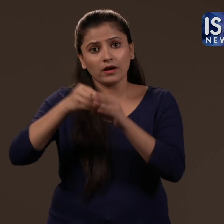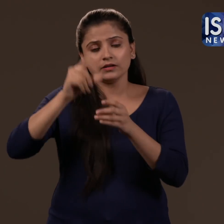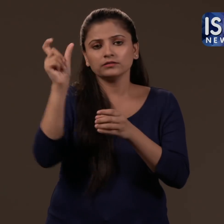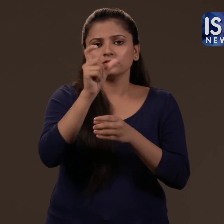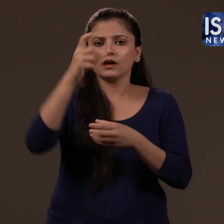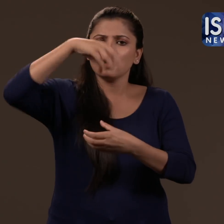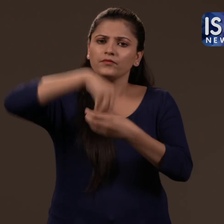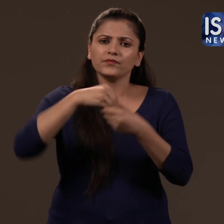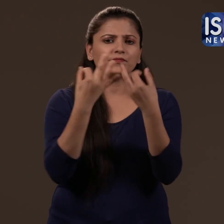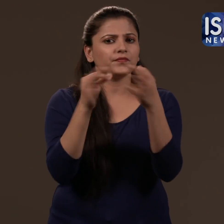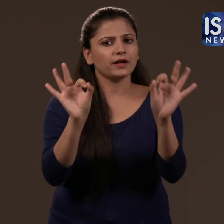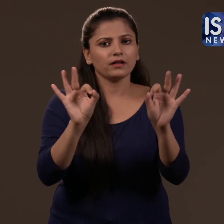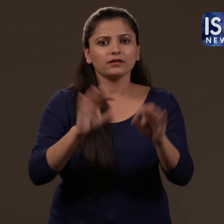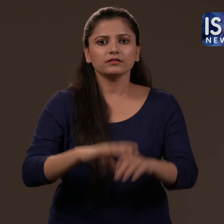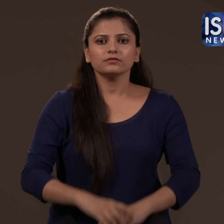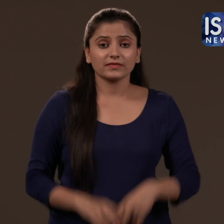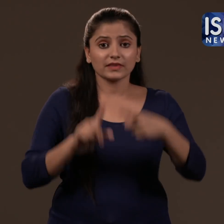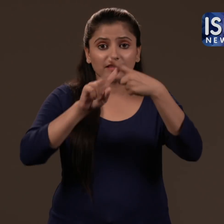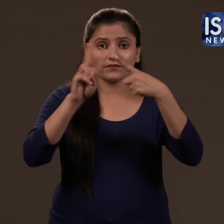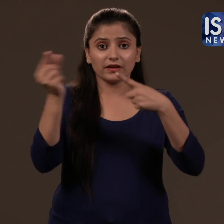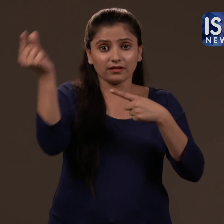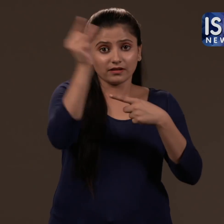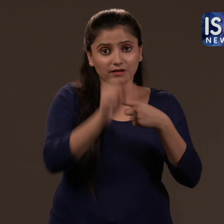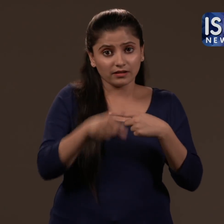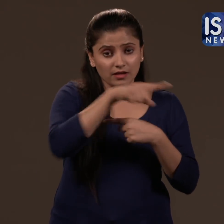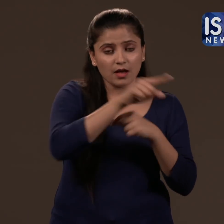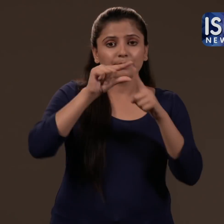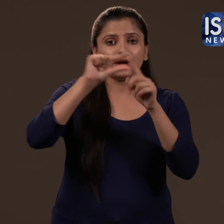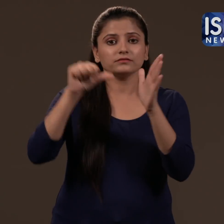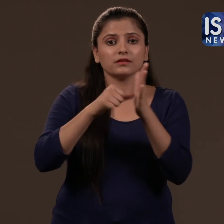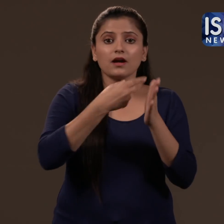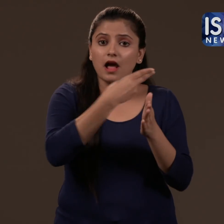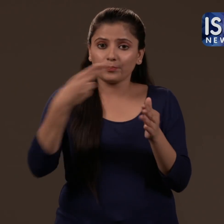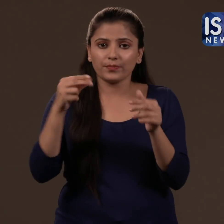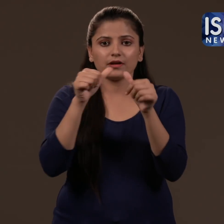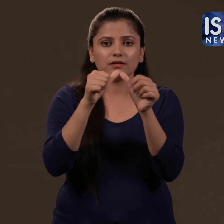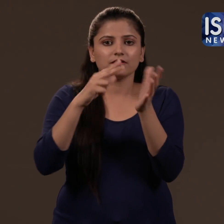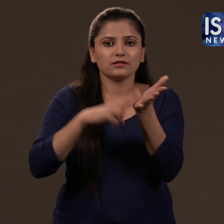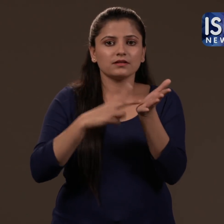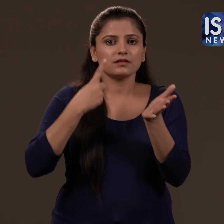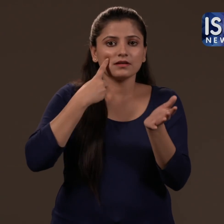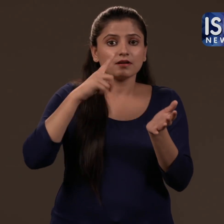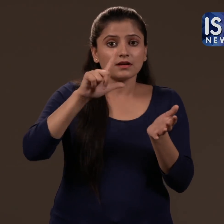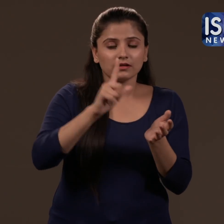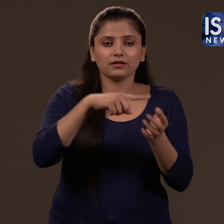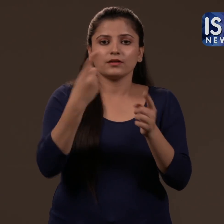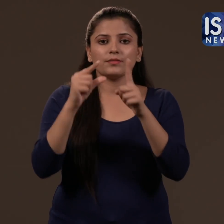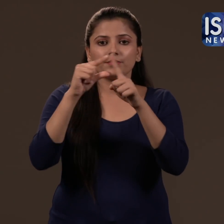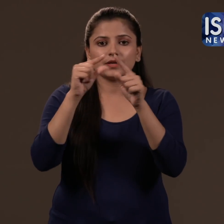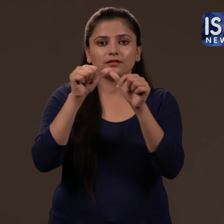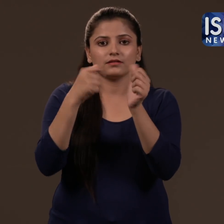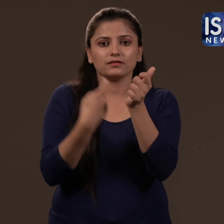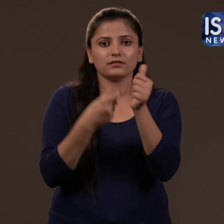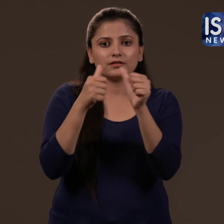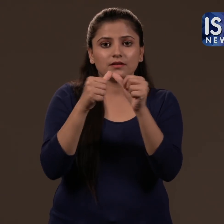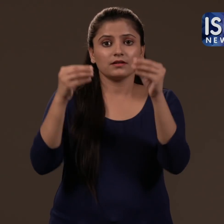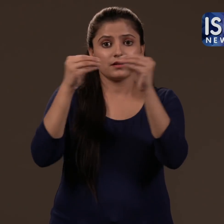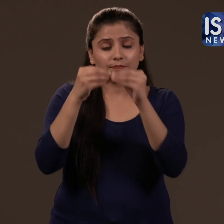This includes the free channels as well. The president of Cable Operators and Distributors Association, Anil Parab